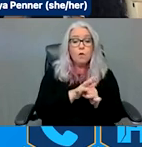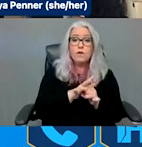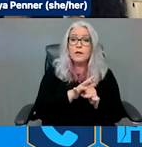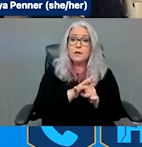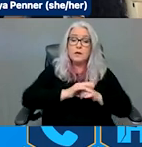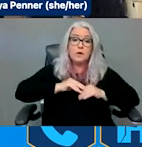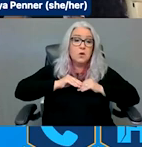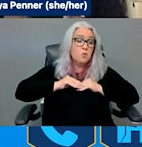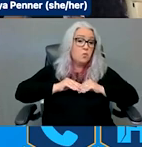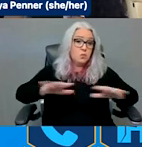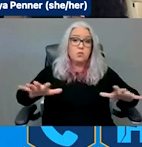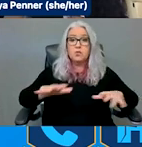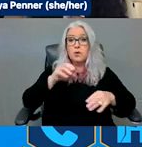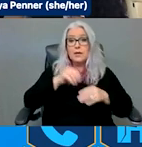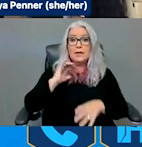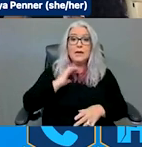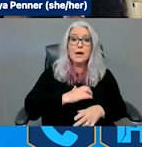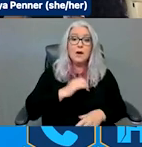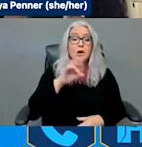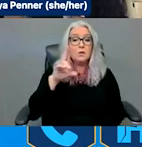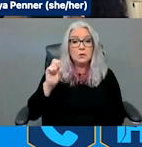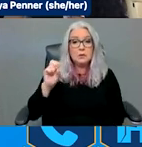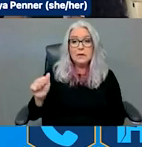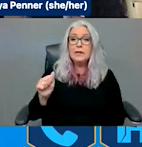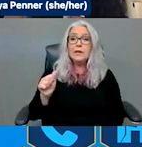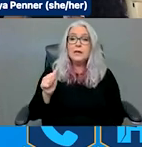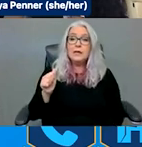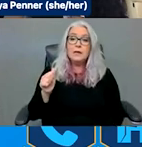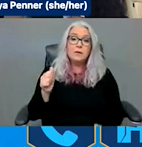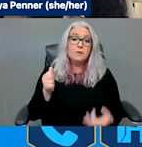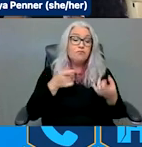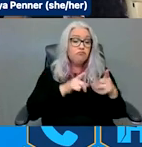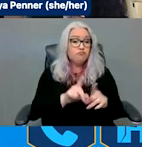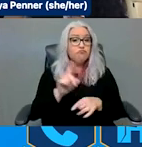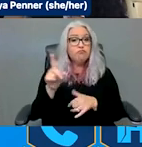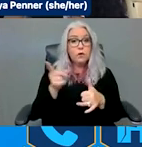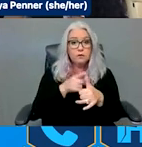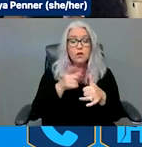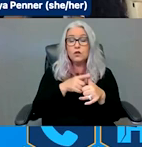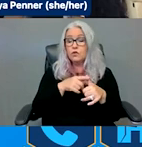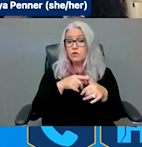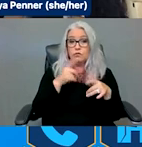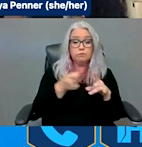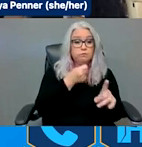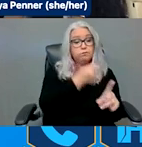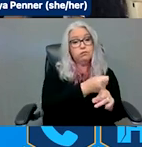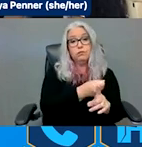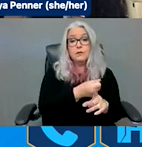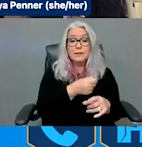United States through the first really outbreak in a nursing facility and